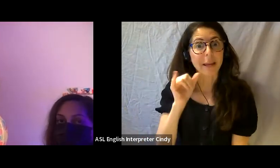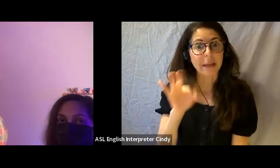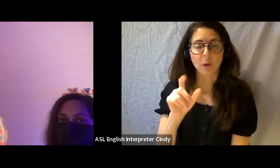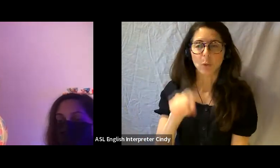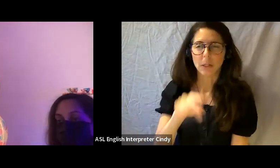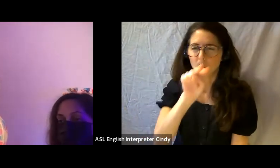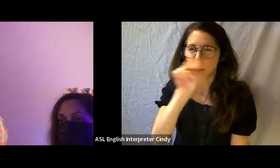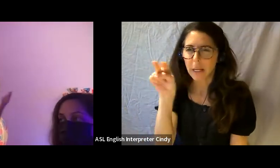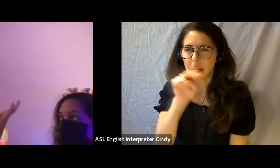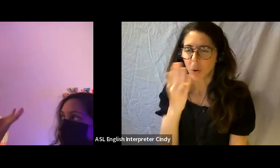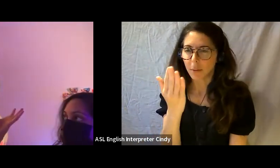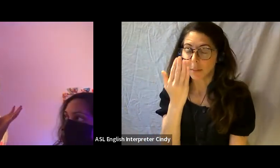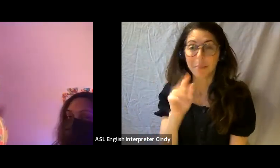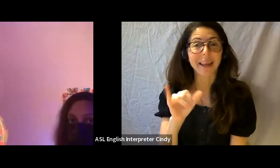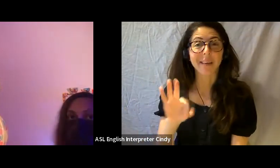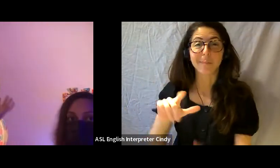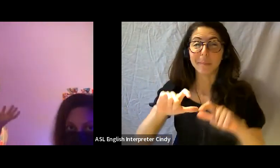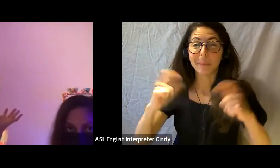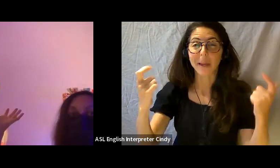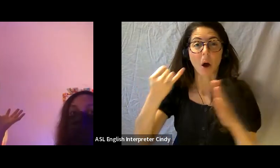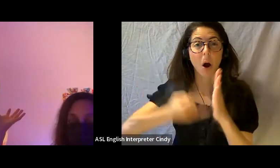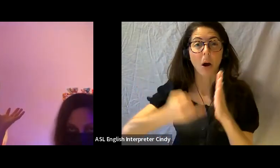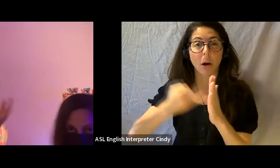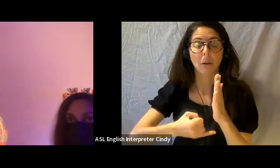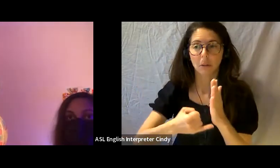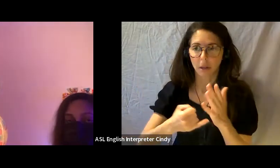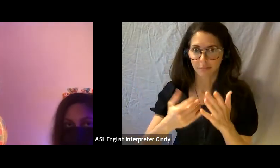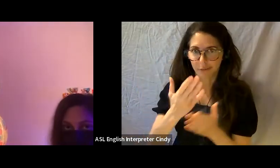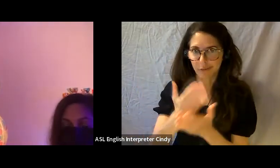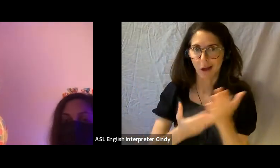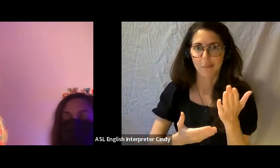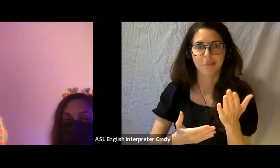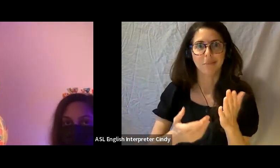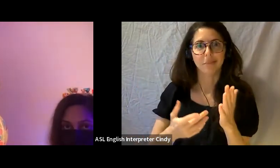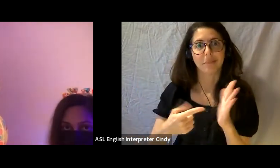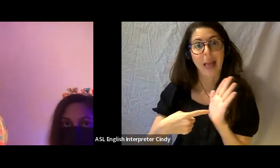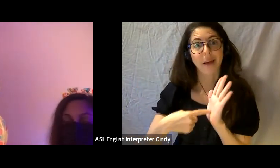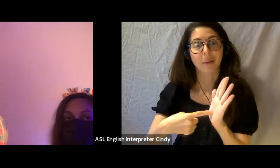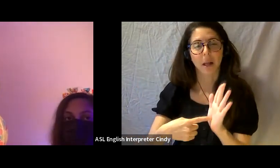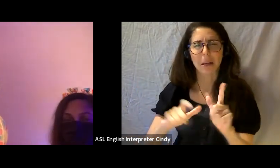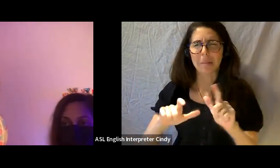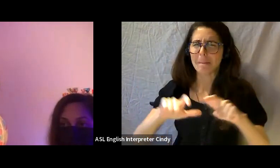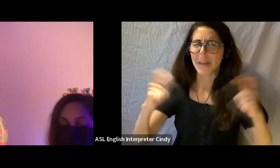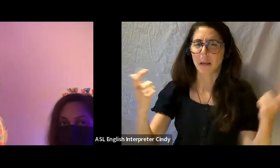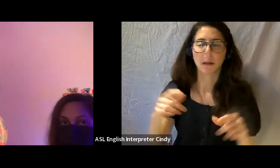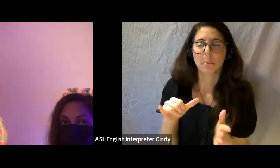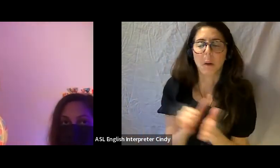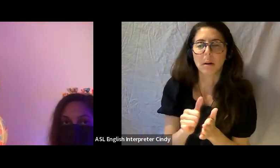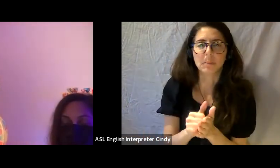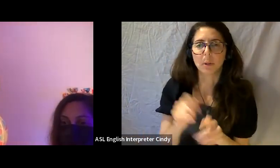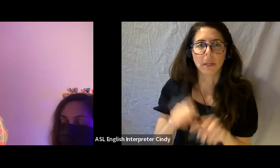If it’s a large work for instance, we’ve had huge pieces that couldn't be at a 46" midpoint.